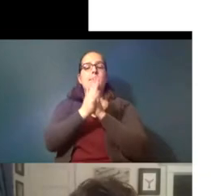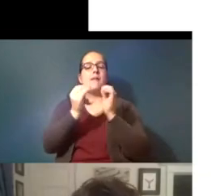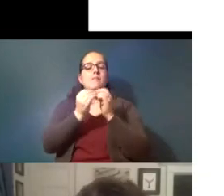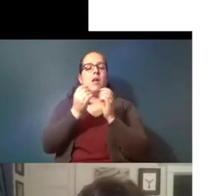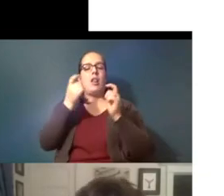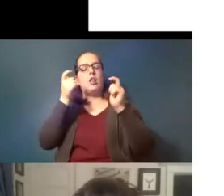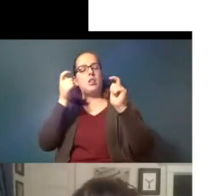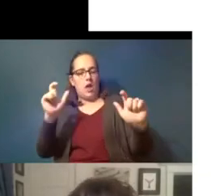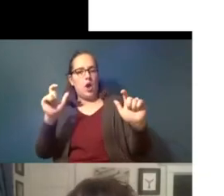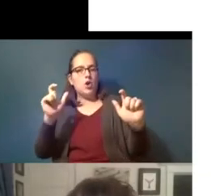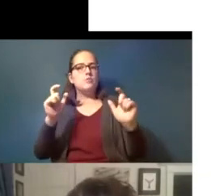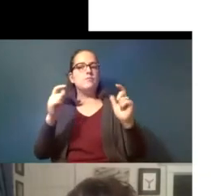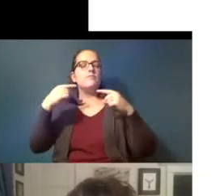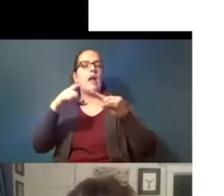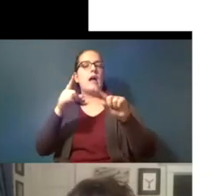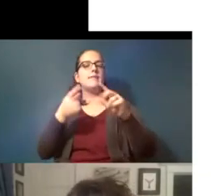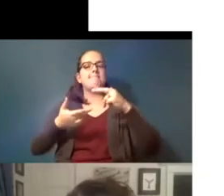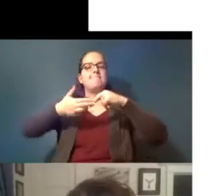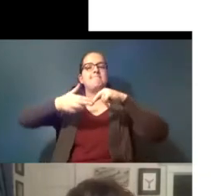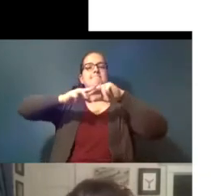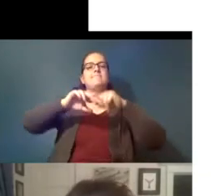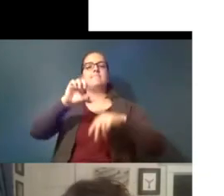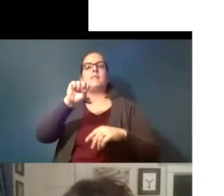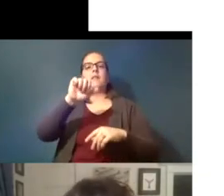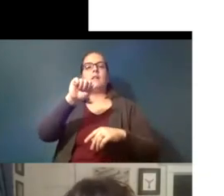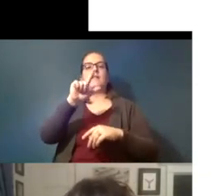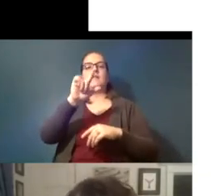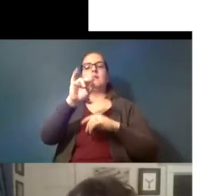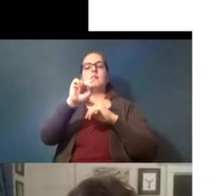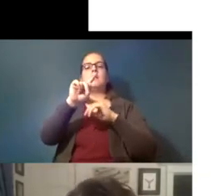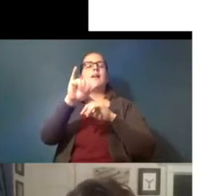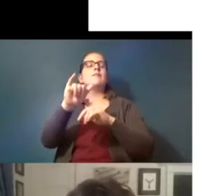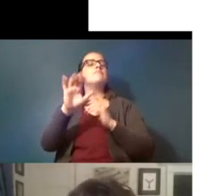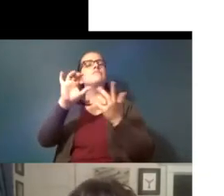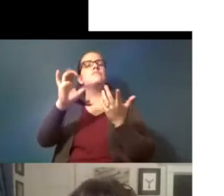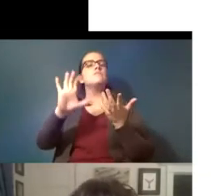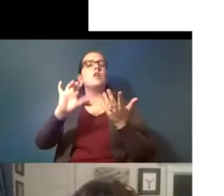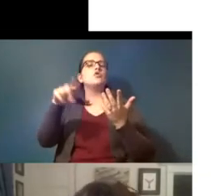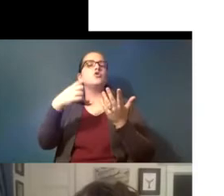as you increase the salinity and so just another example of things that need to be considered if